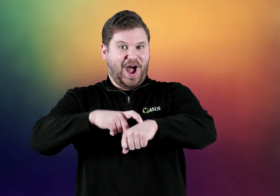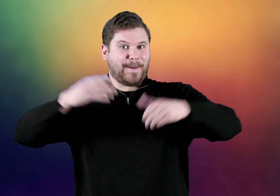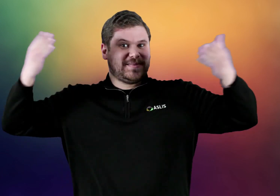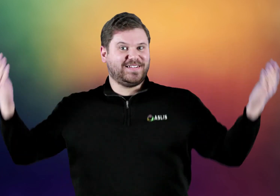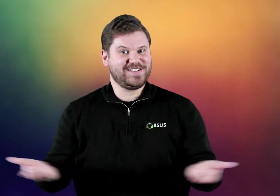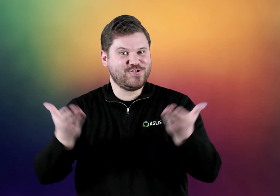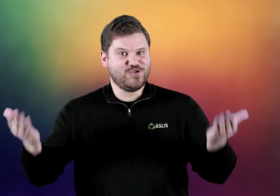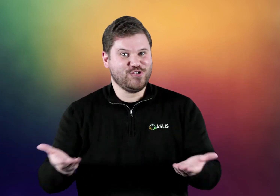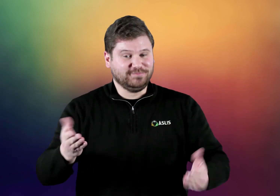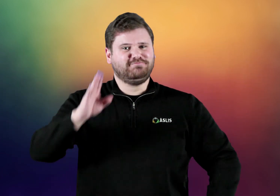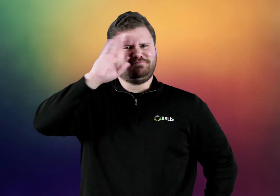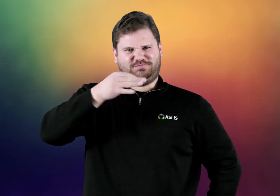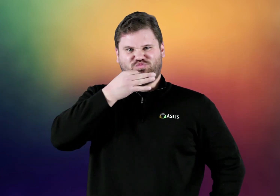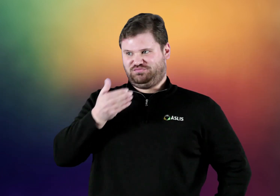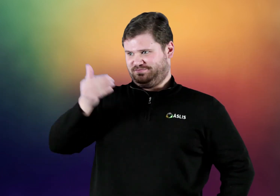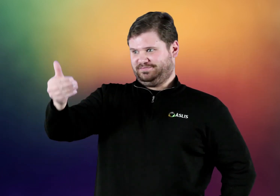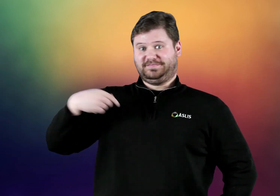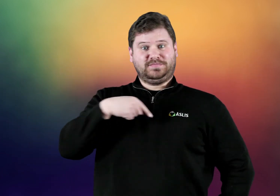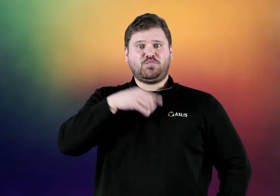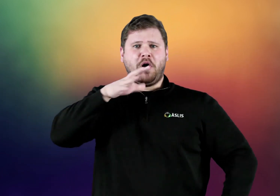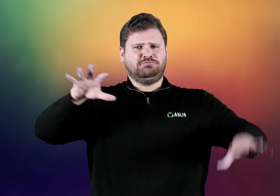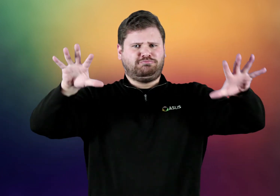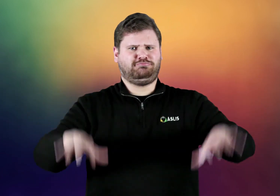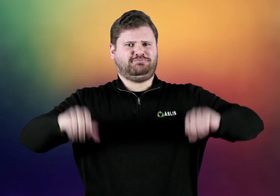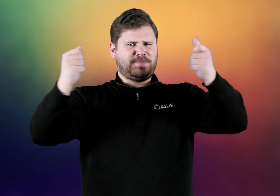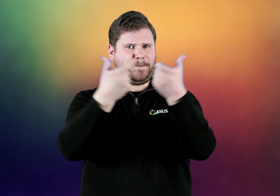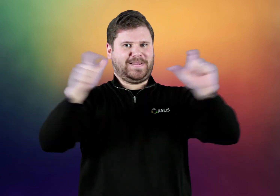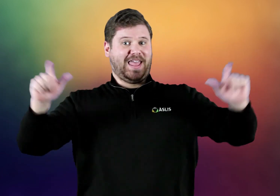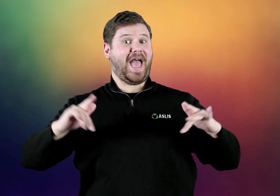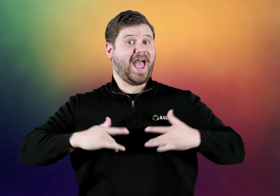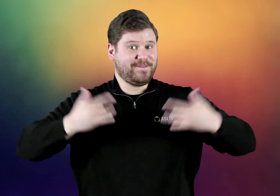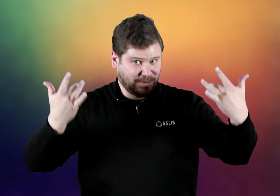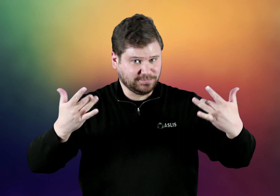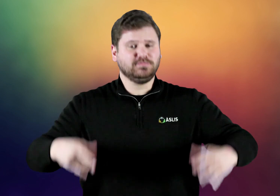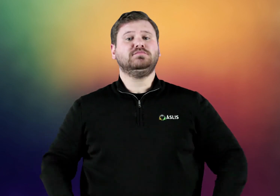Springtime is here! Did you know that we will be hosting a big event!?